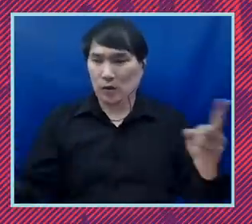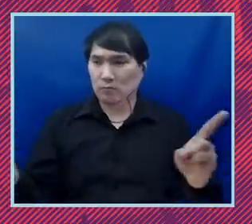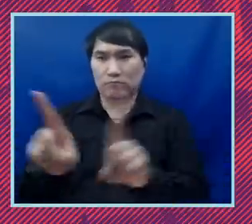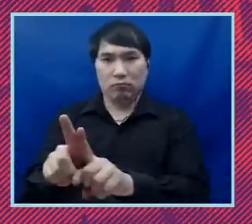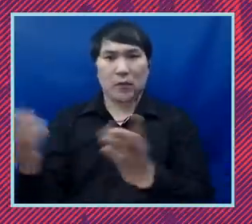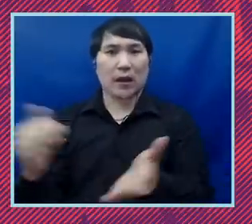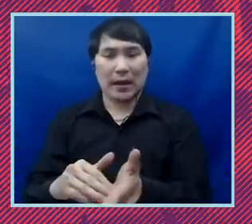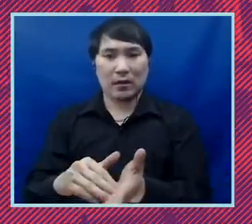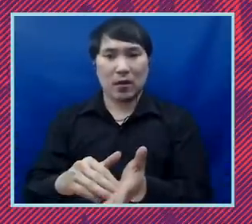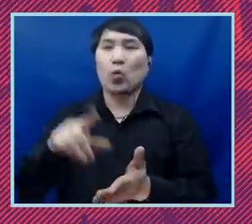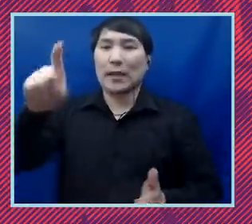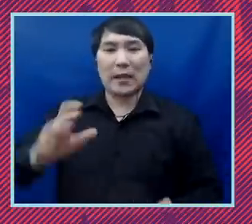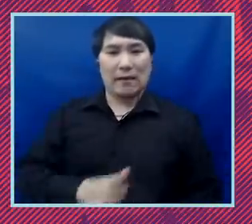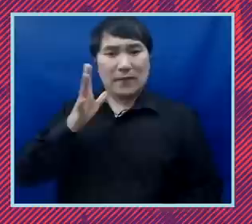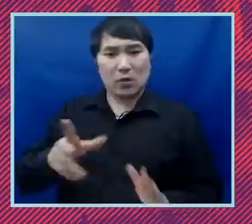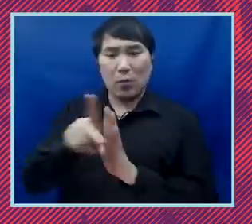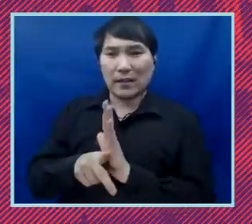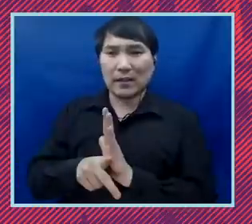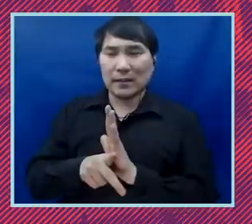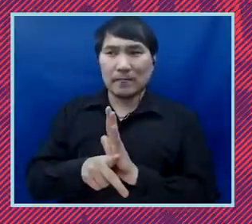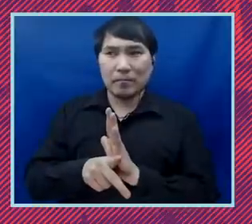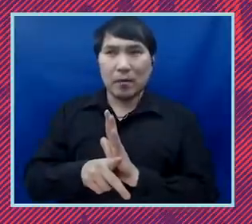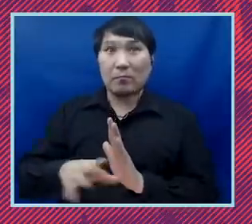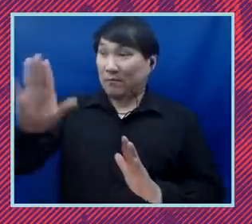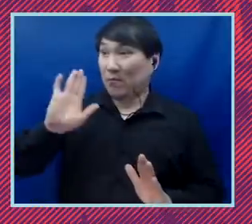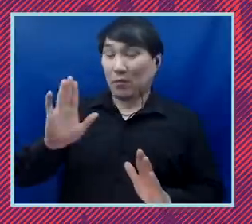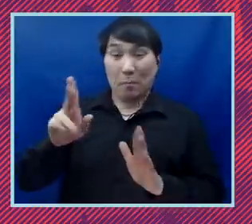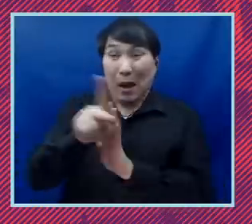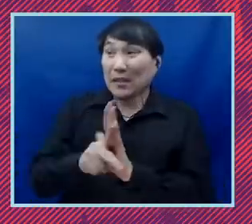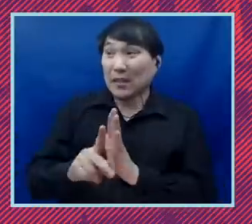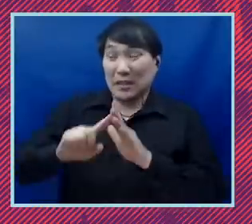an official policy that separated kids from their parents in deportation proceedings authorized at